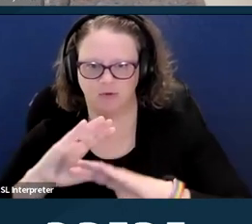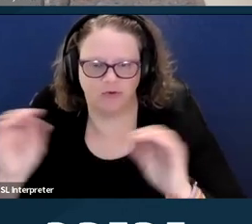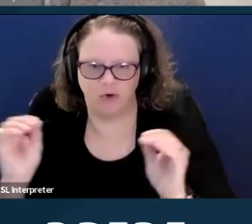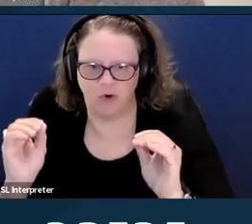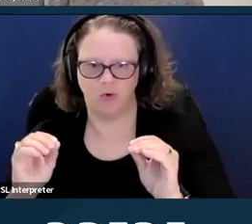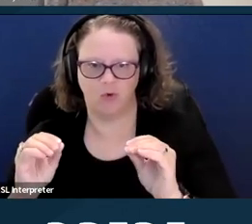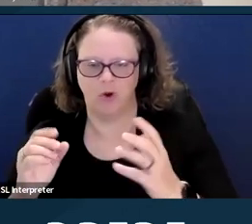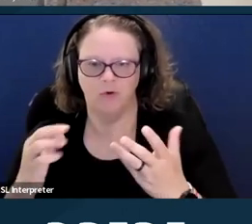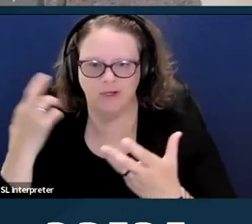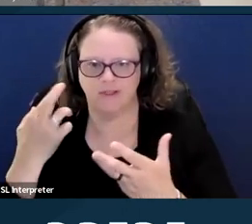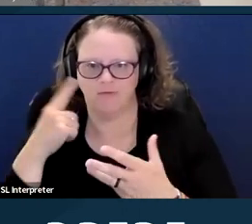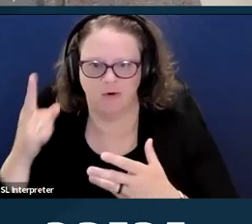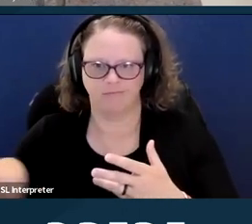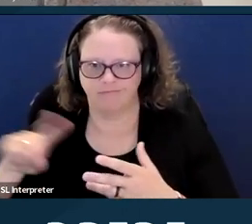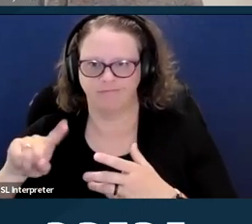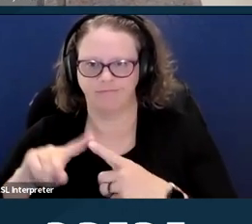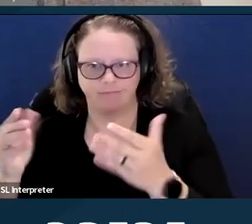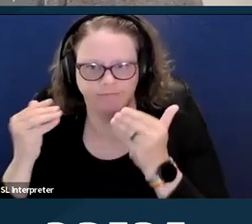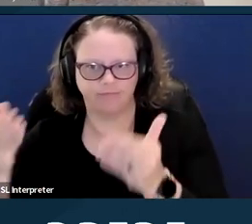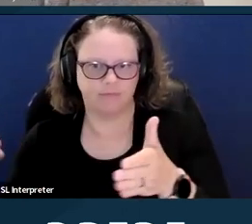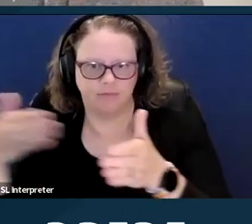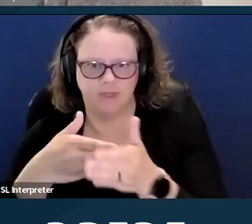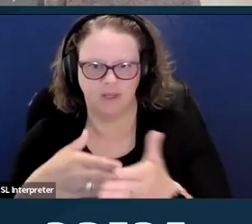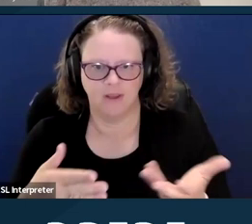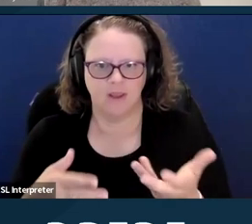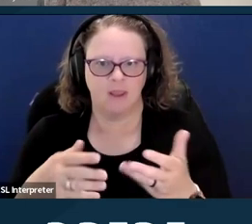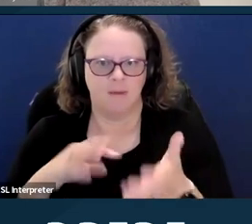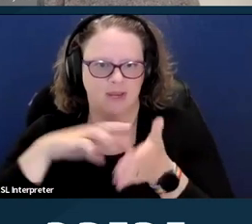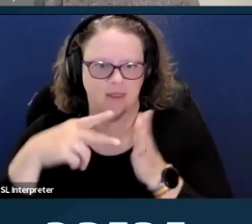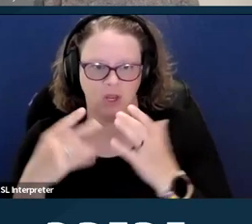But the decision did not protect mifepristone in any way